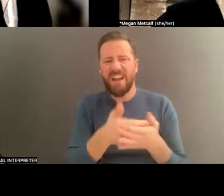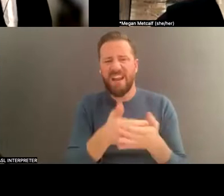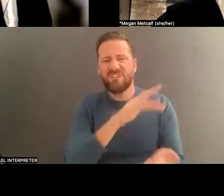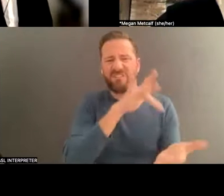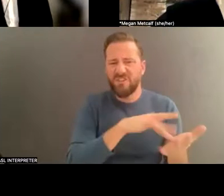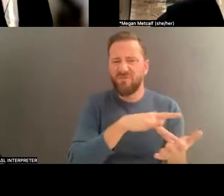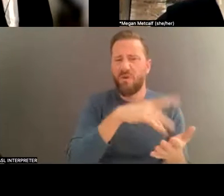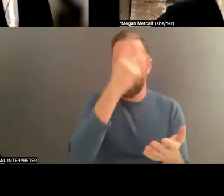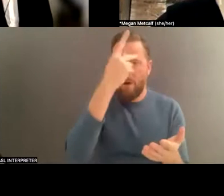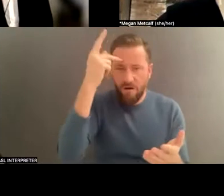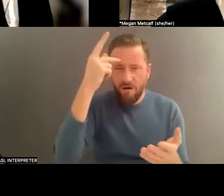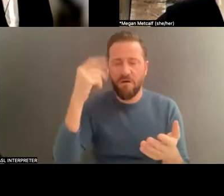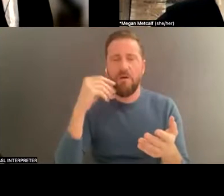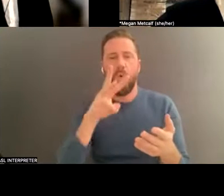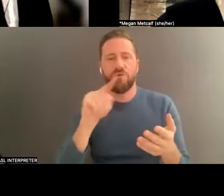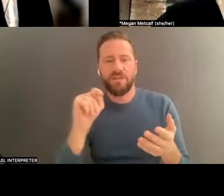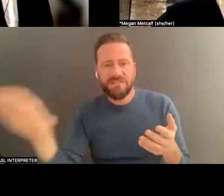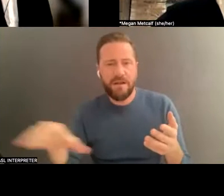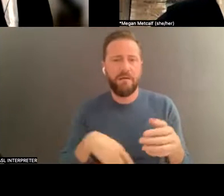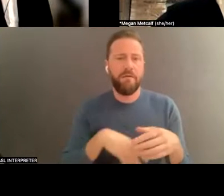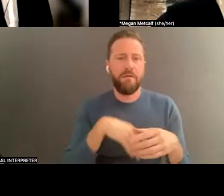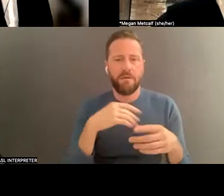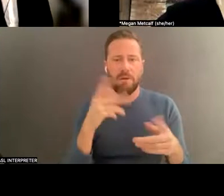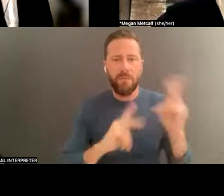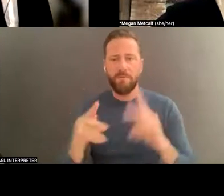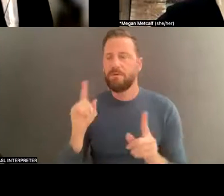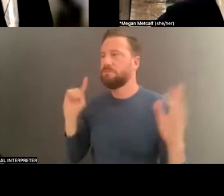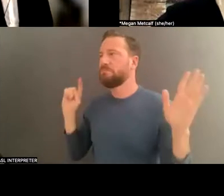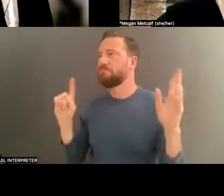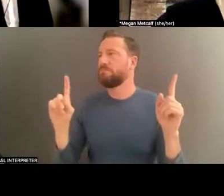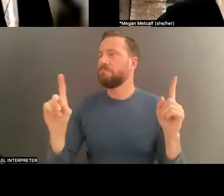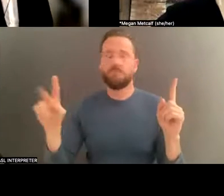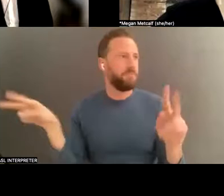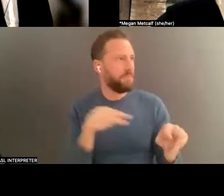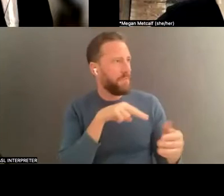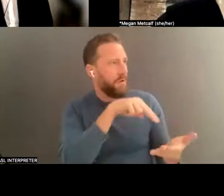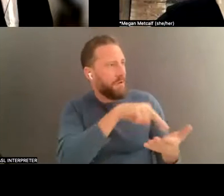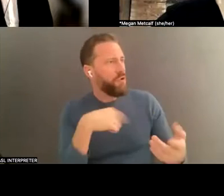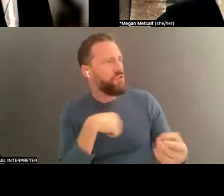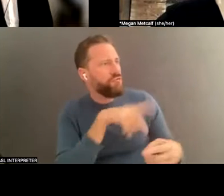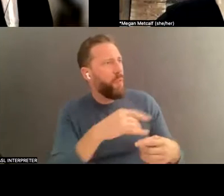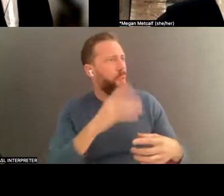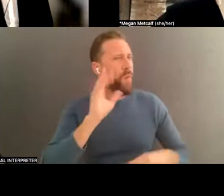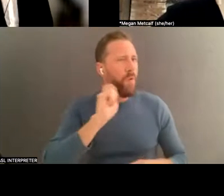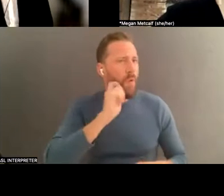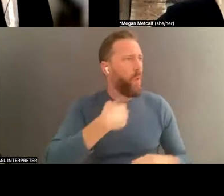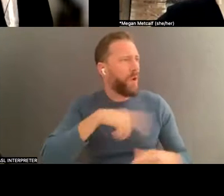Center, World Trade Center, I would get commercial. They would say we're doing a commercial